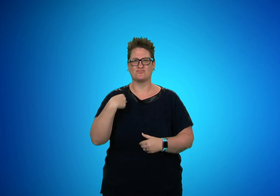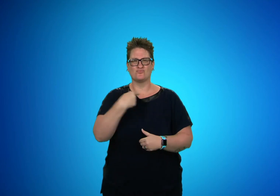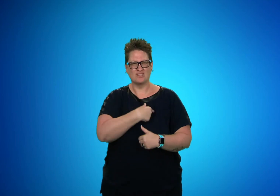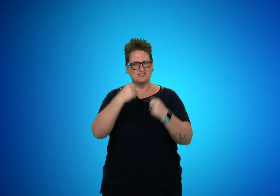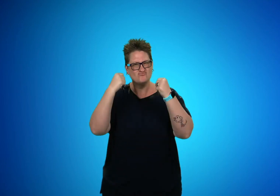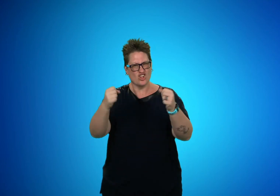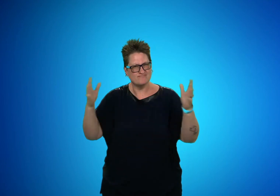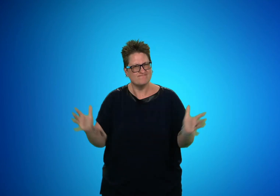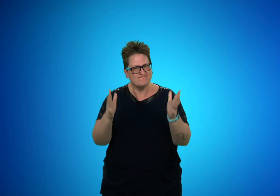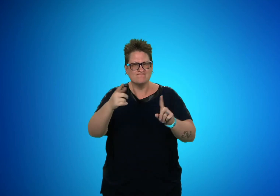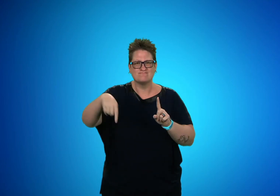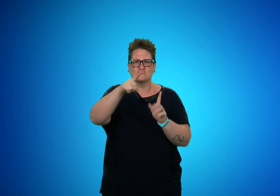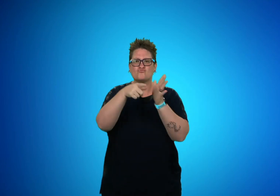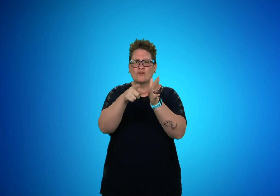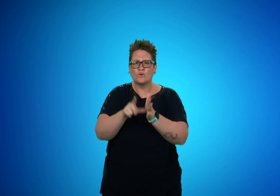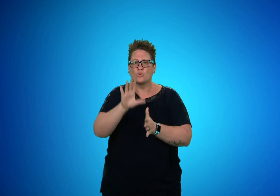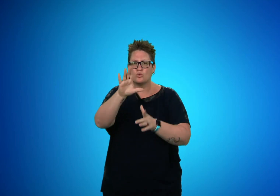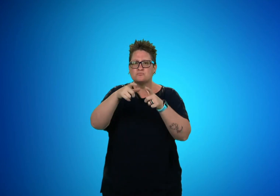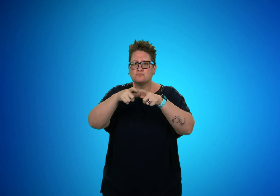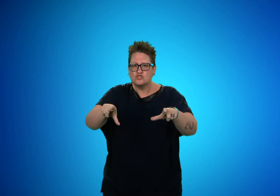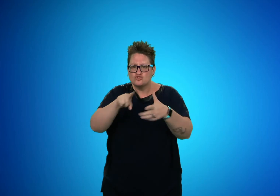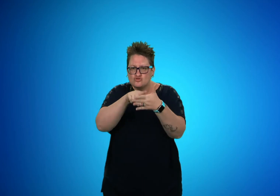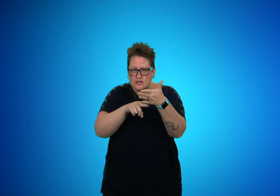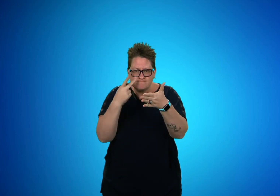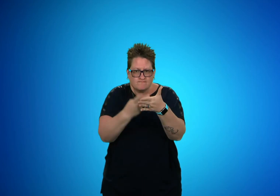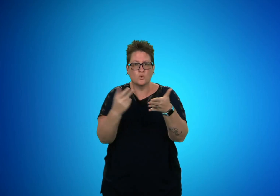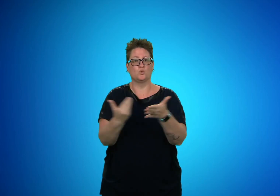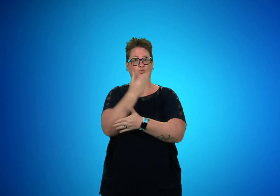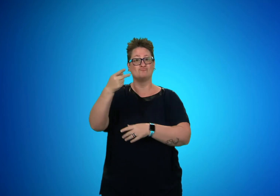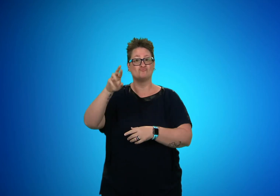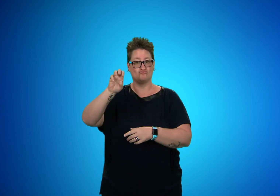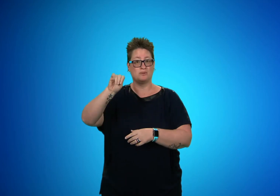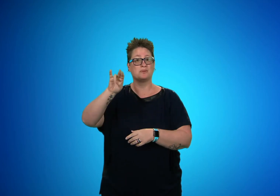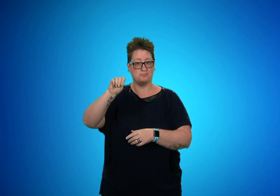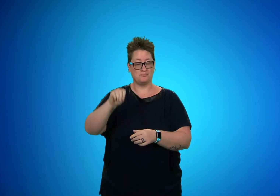We strongly encourage you to review your paycheck so that you are aware of your new premium.